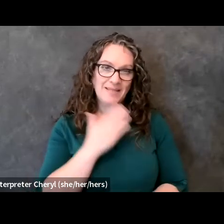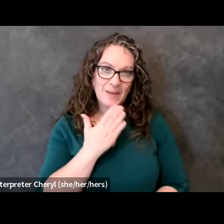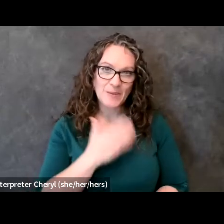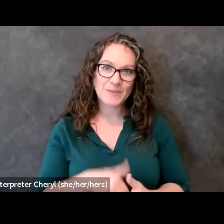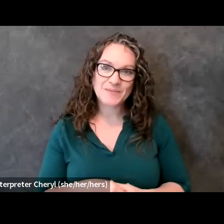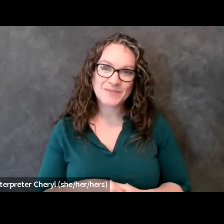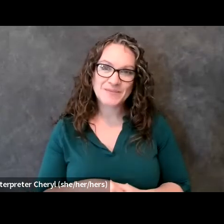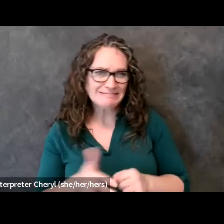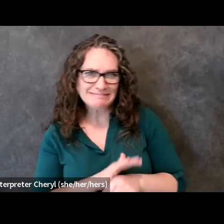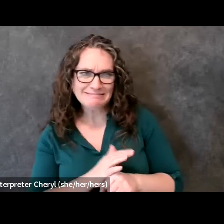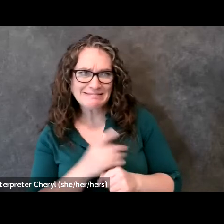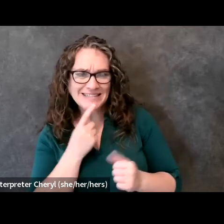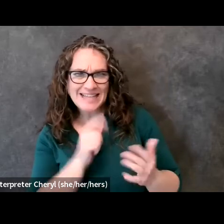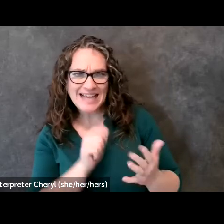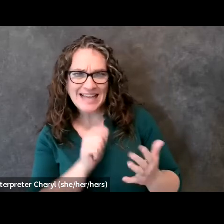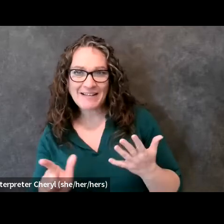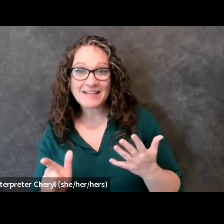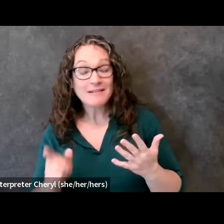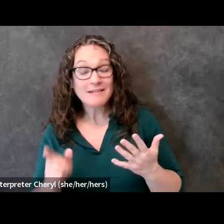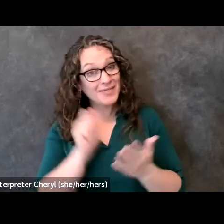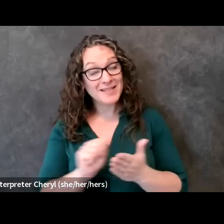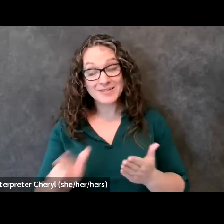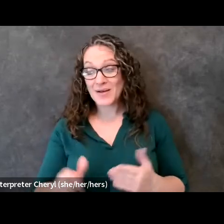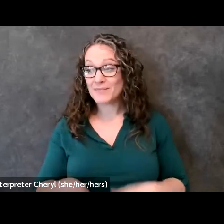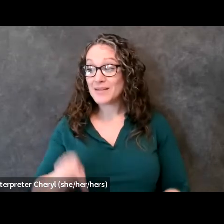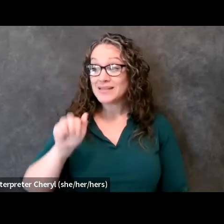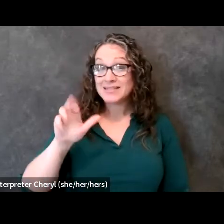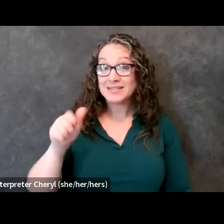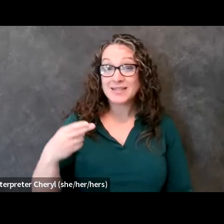i covered everything i think we got everything sarah is there anything else you'd like to mention